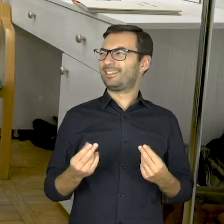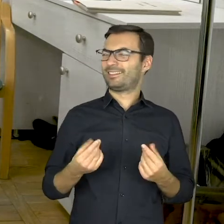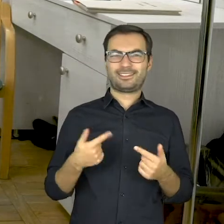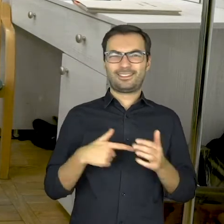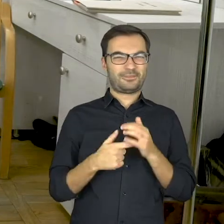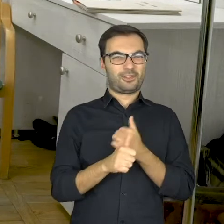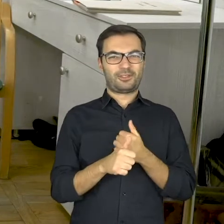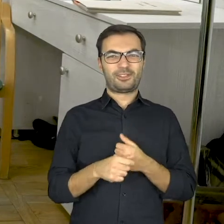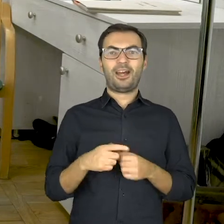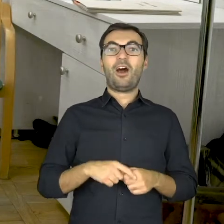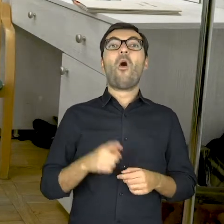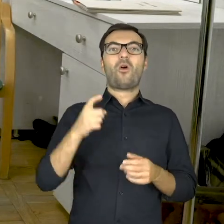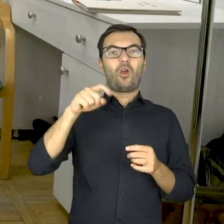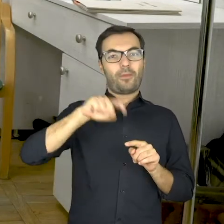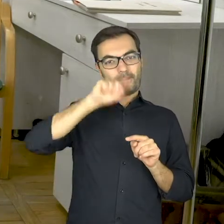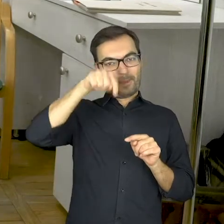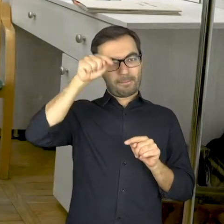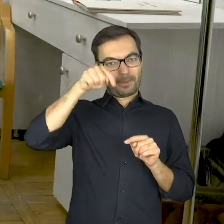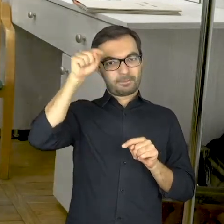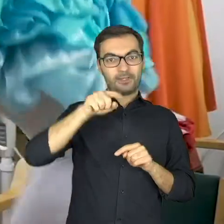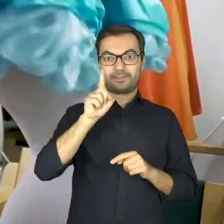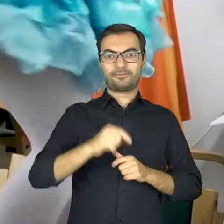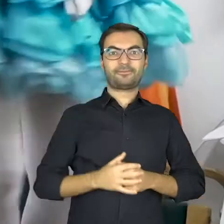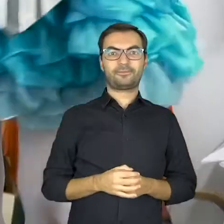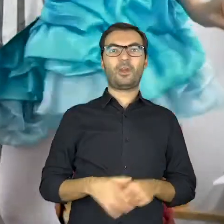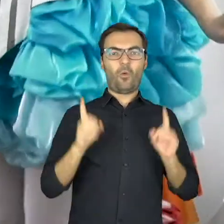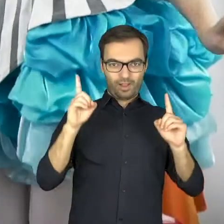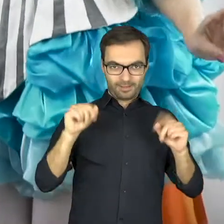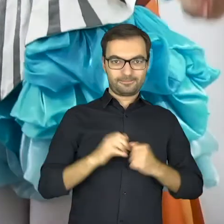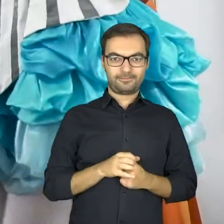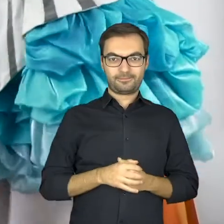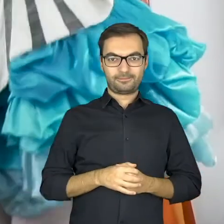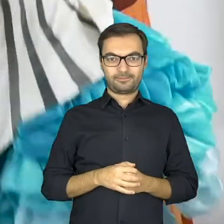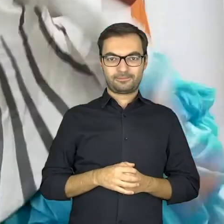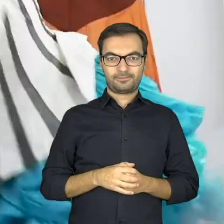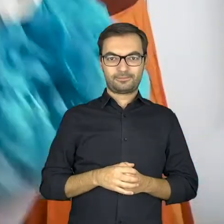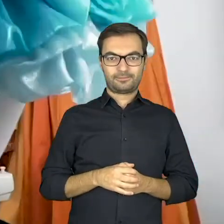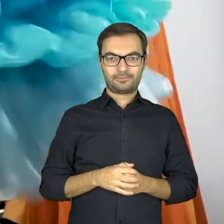No, that’s not it. A falling drop… Attention!